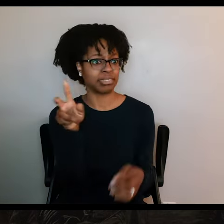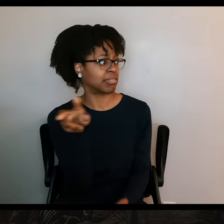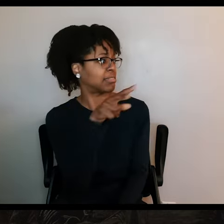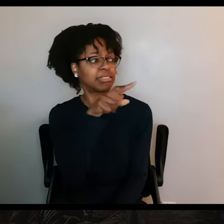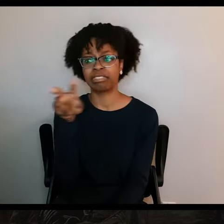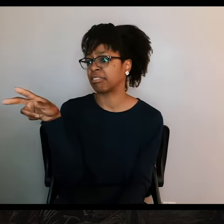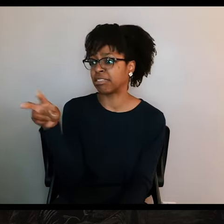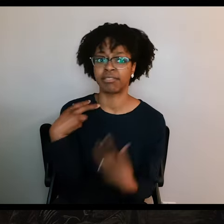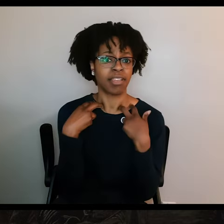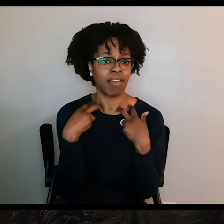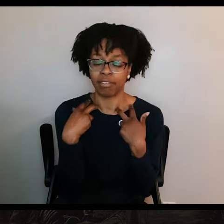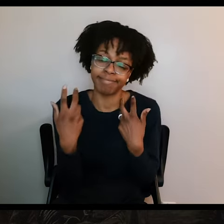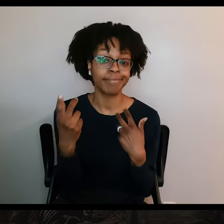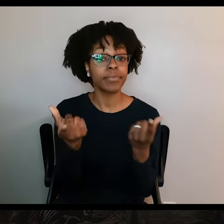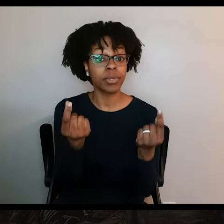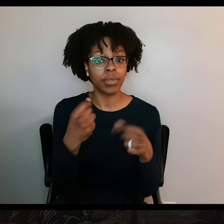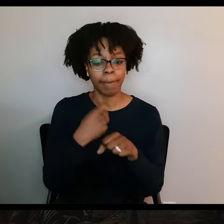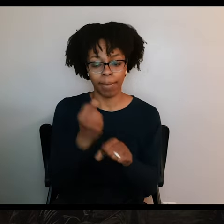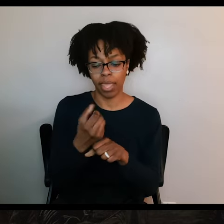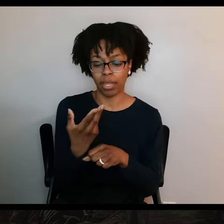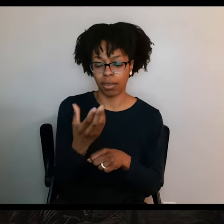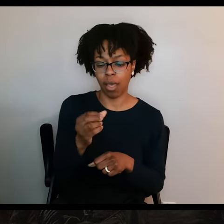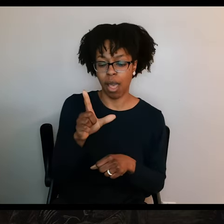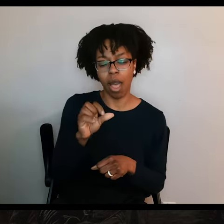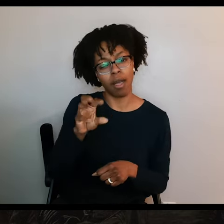So they formed what's called a hollow square. They piled up their stuff on four sides,